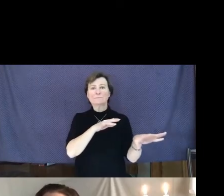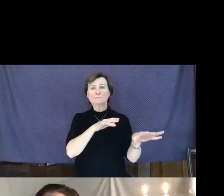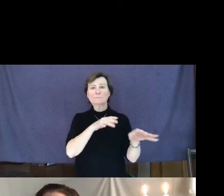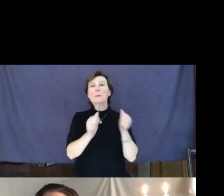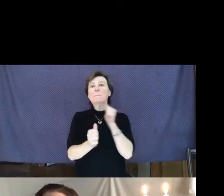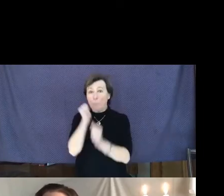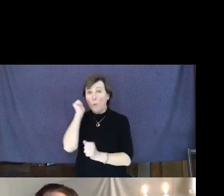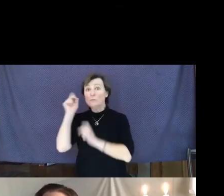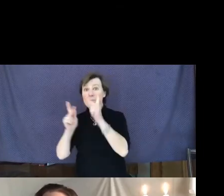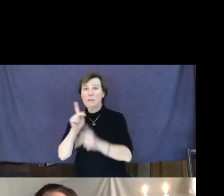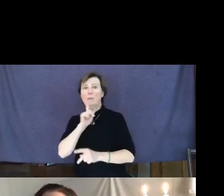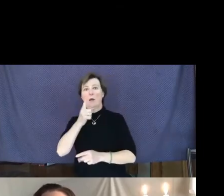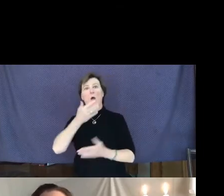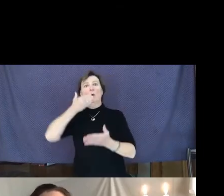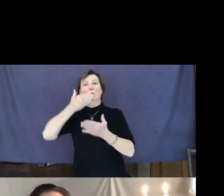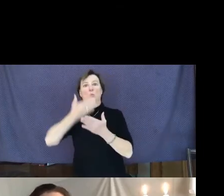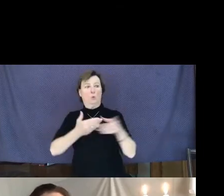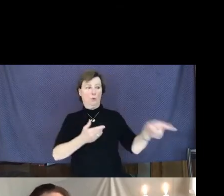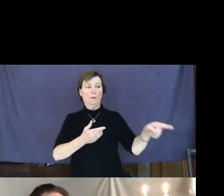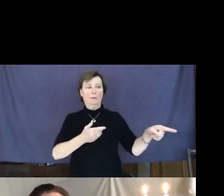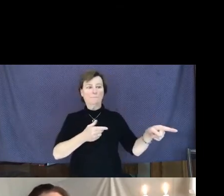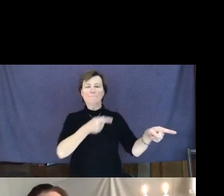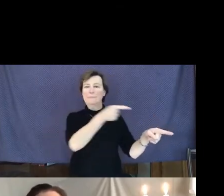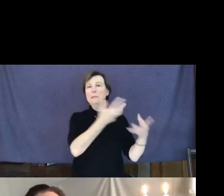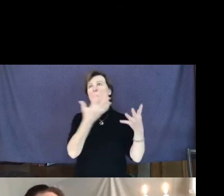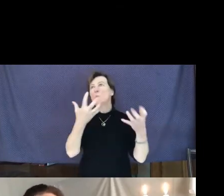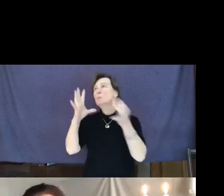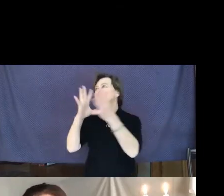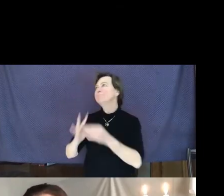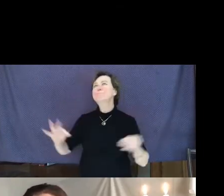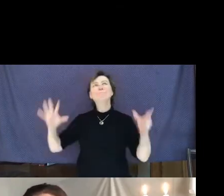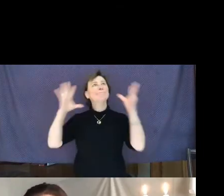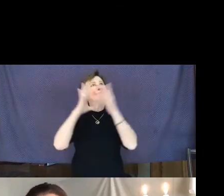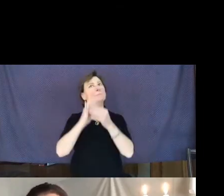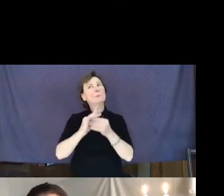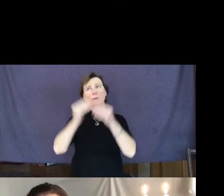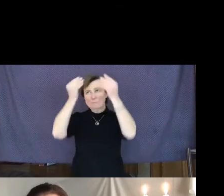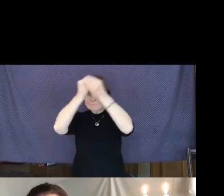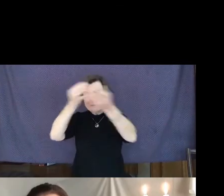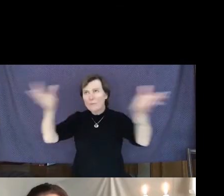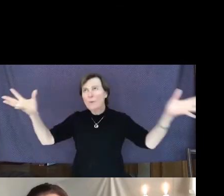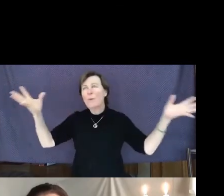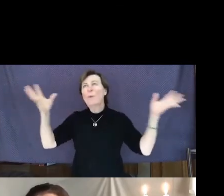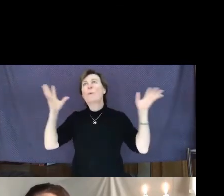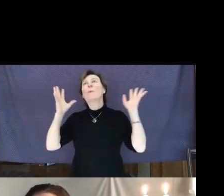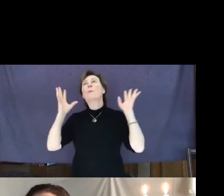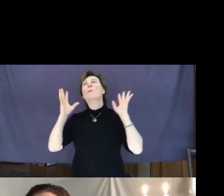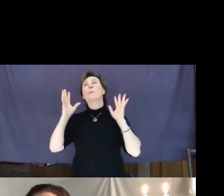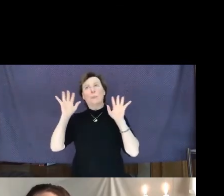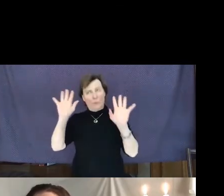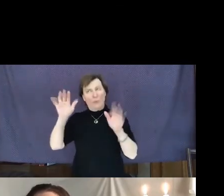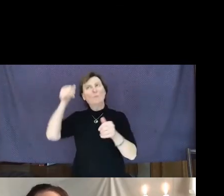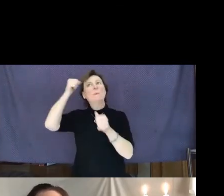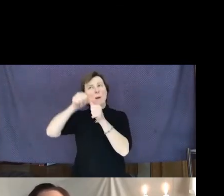so people wouldn't forget how horrible people can act towards each other, and